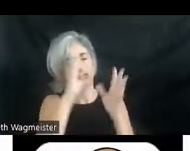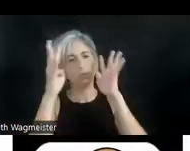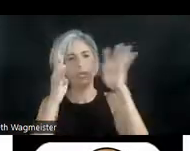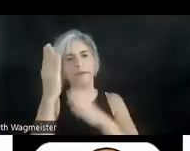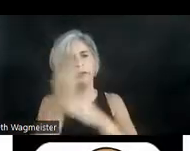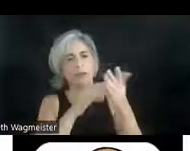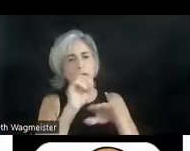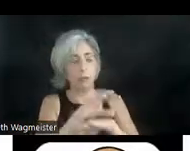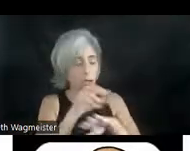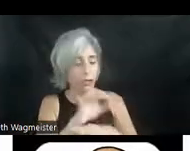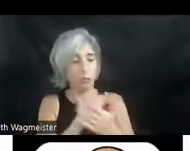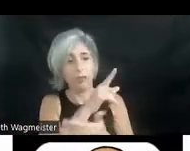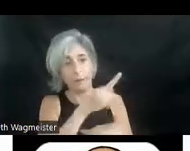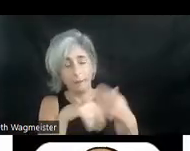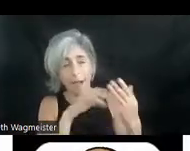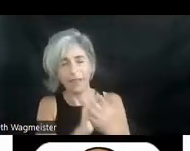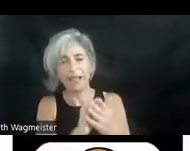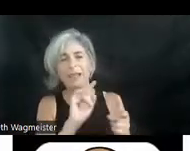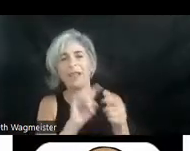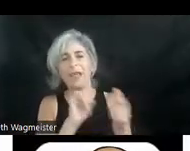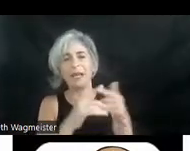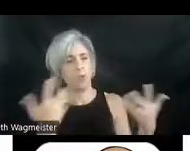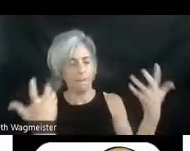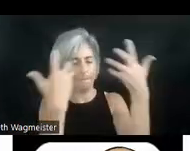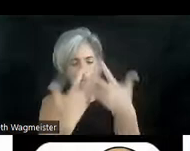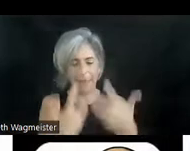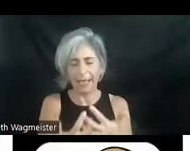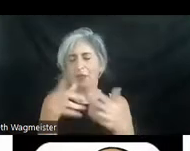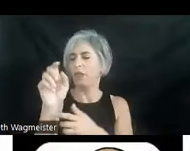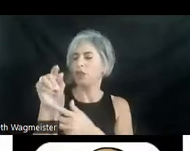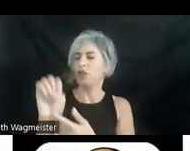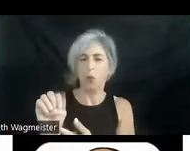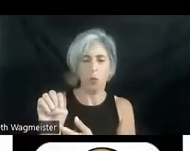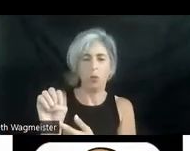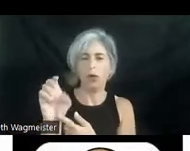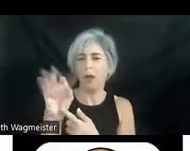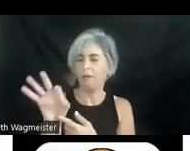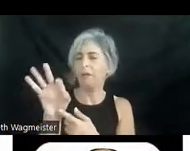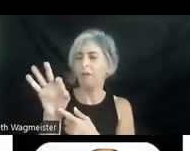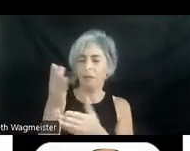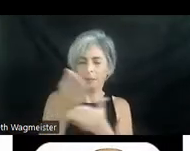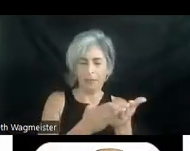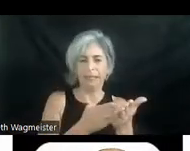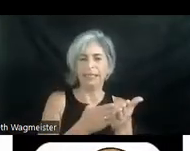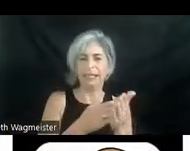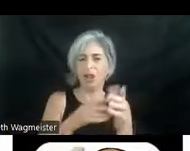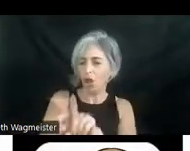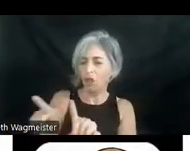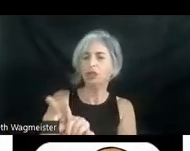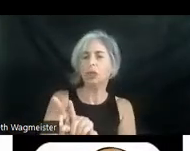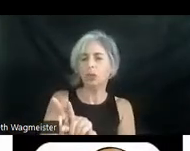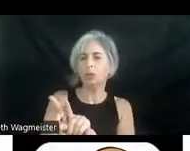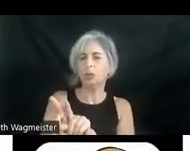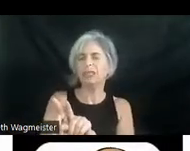with them on it so it would match the tone of the piece. And a stroke of genius, he had